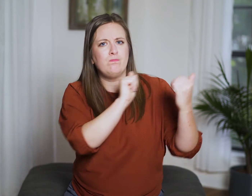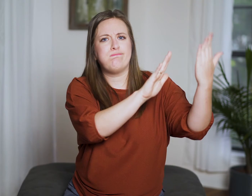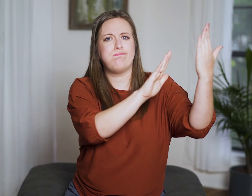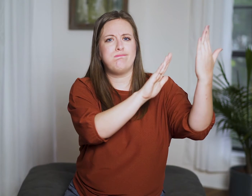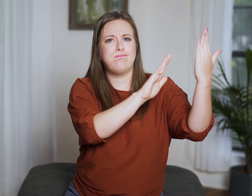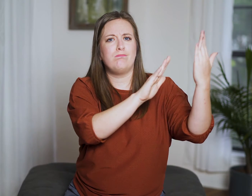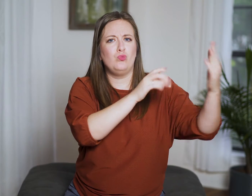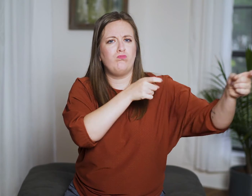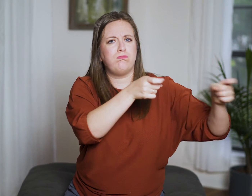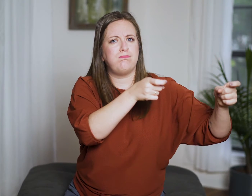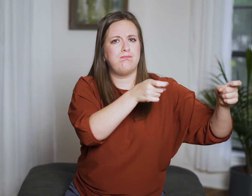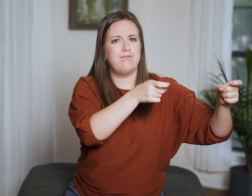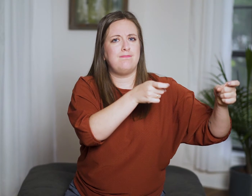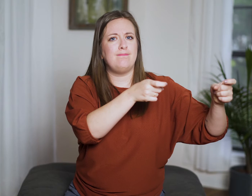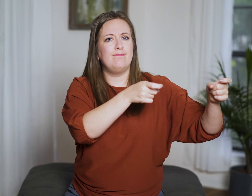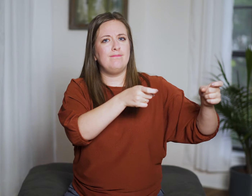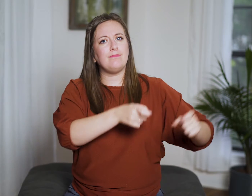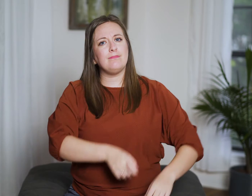how to approach him to reign him in sometimes.”